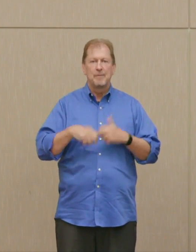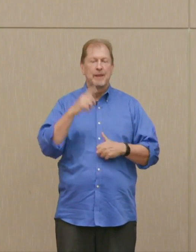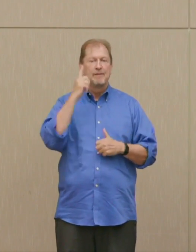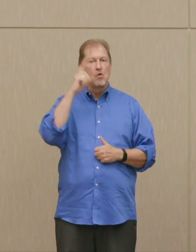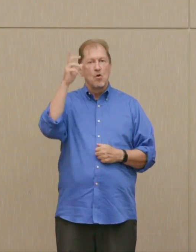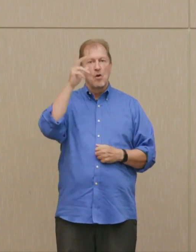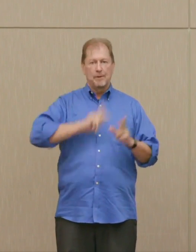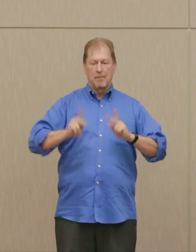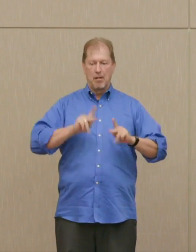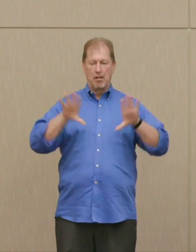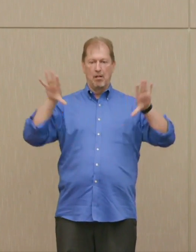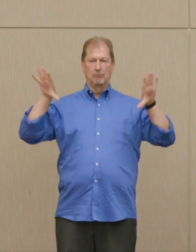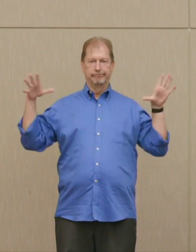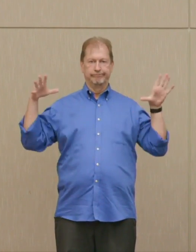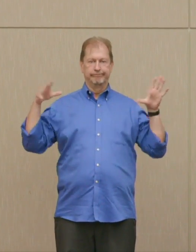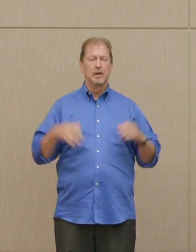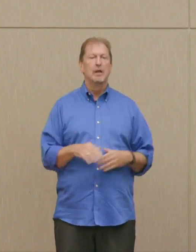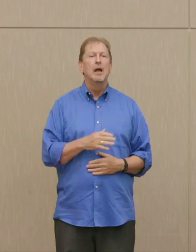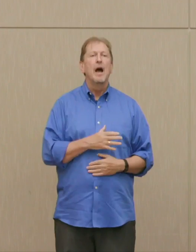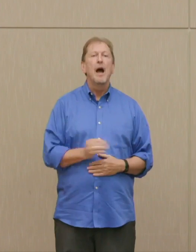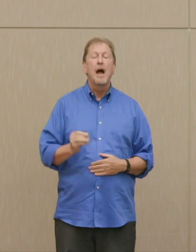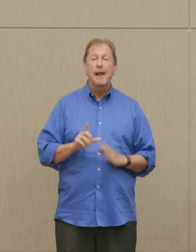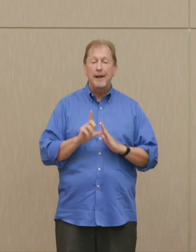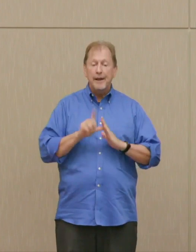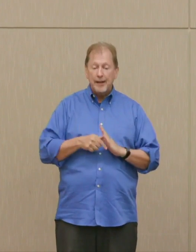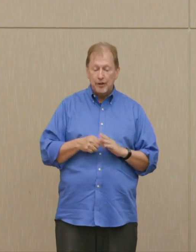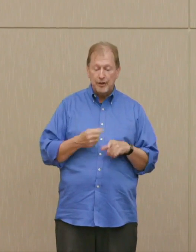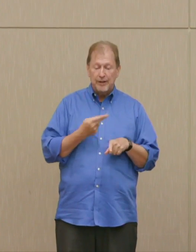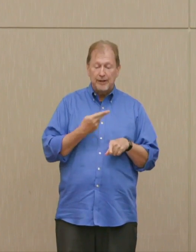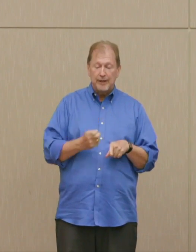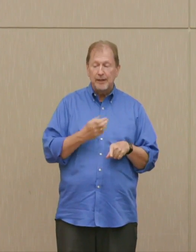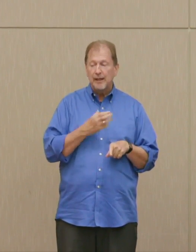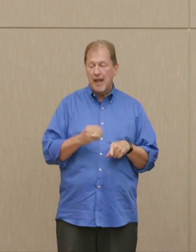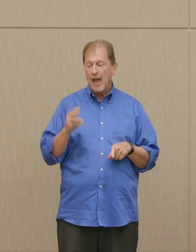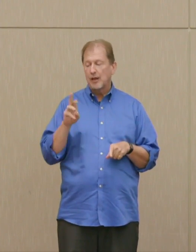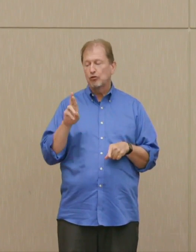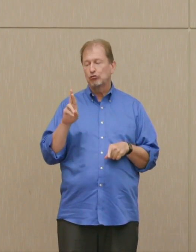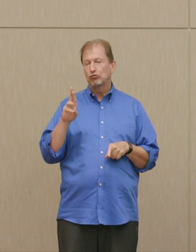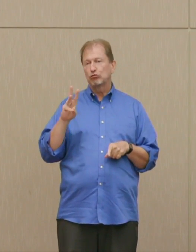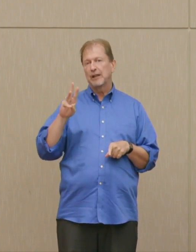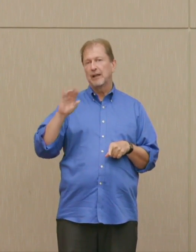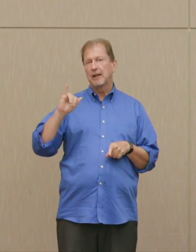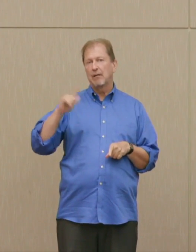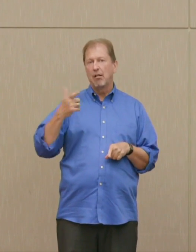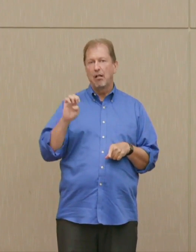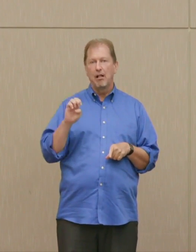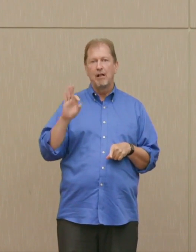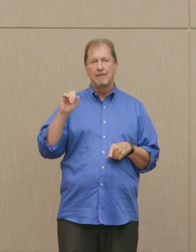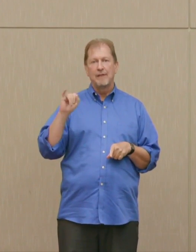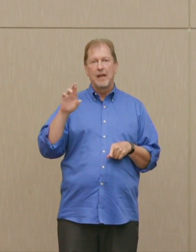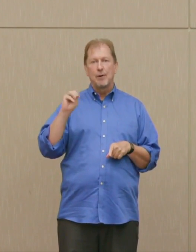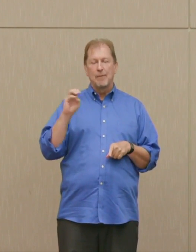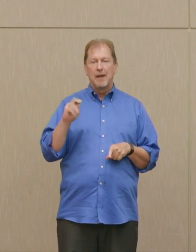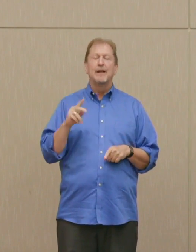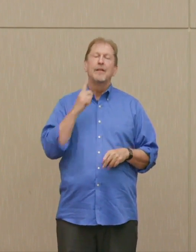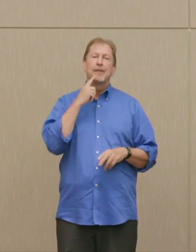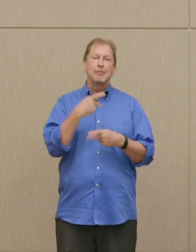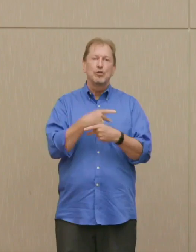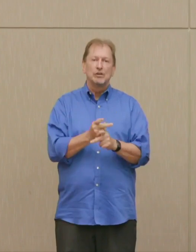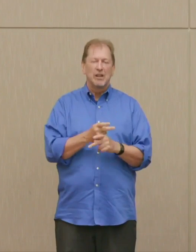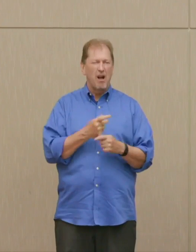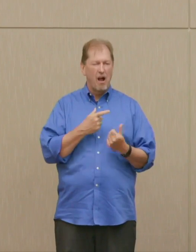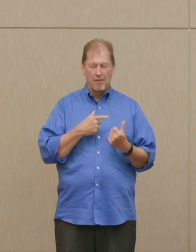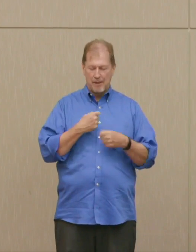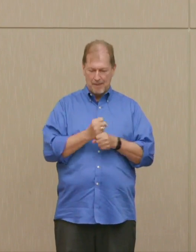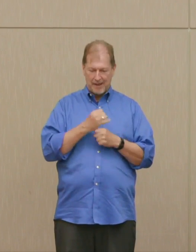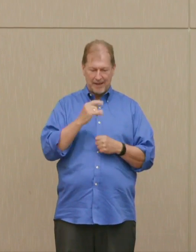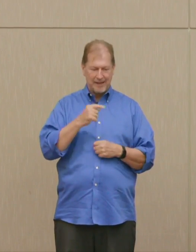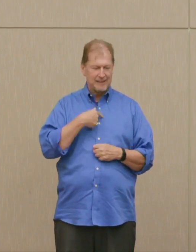Later, when he and Enrico Fermi produced ... it's funny, I wasn't foreseeing this, but produced